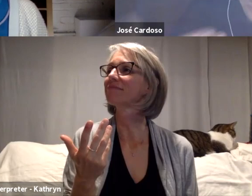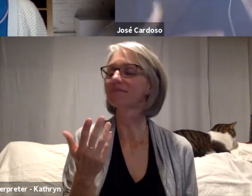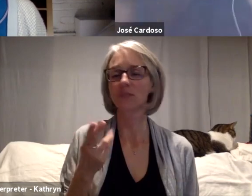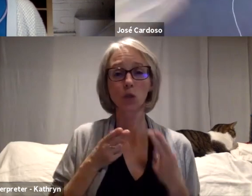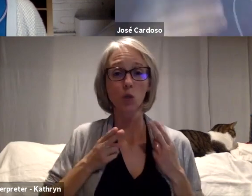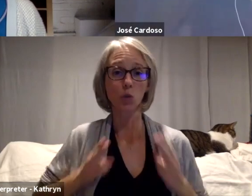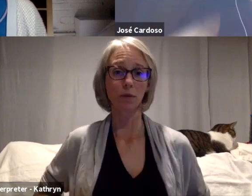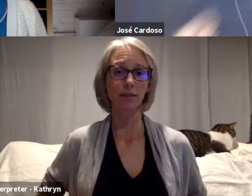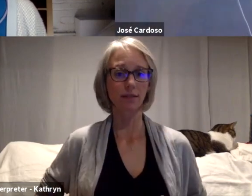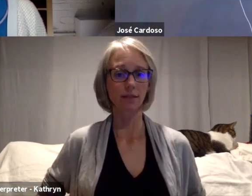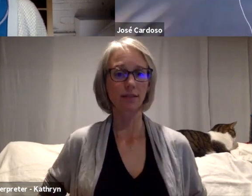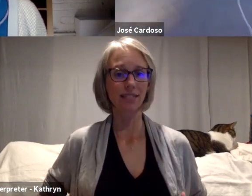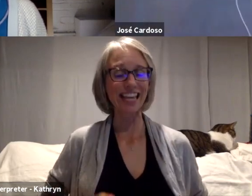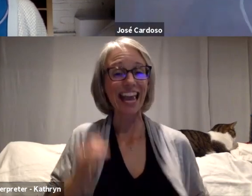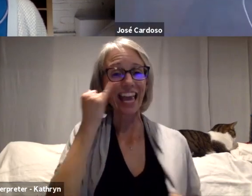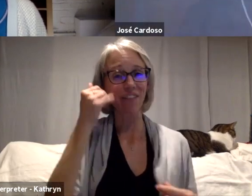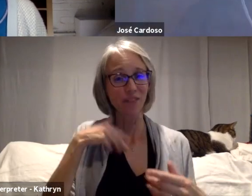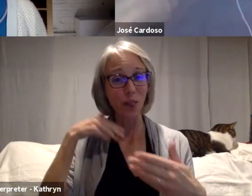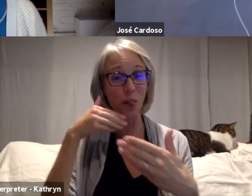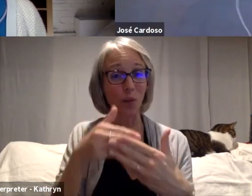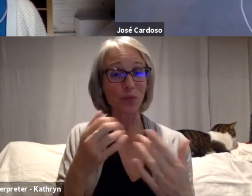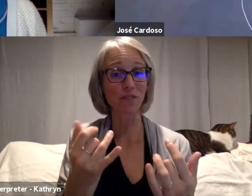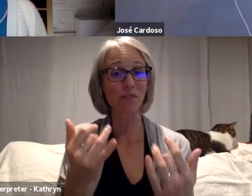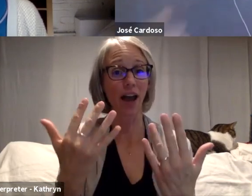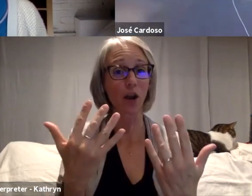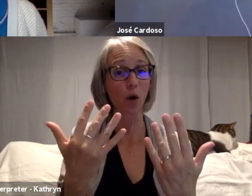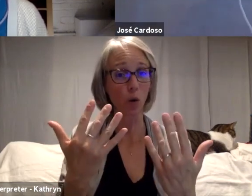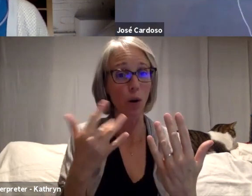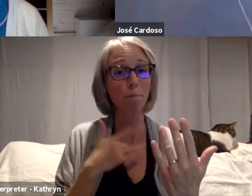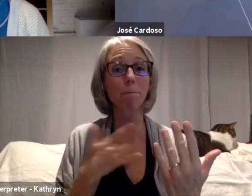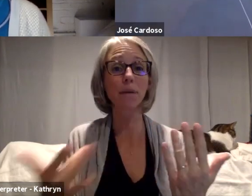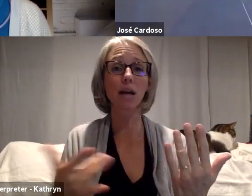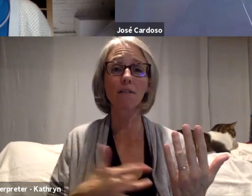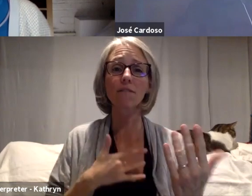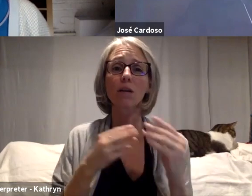get when they are close to fire, no matter what culture, no matter what anything.